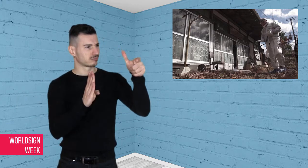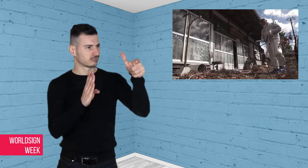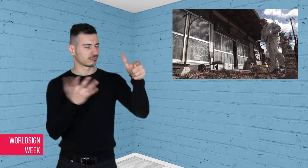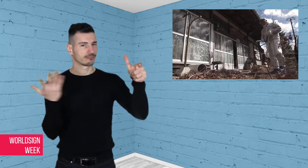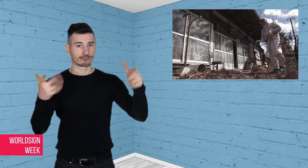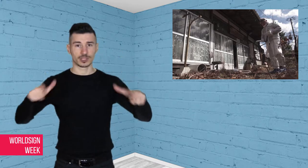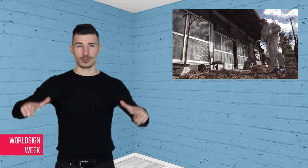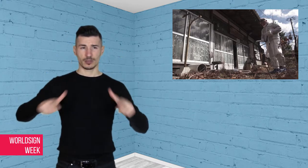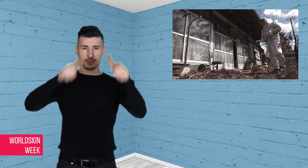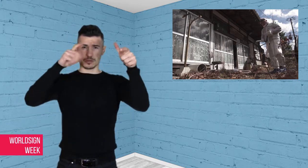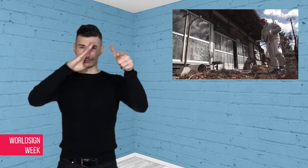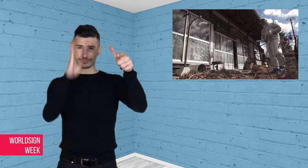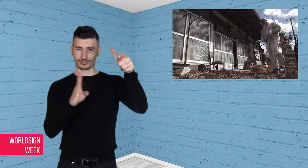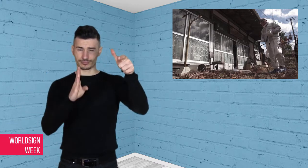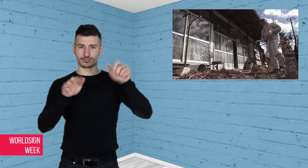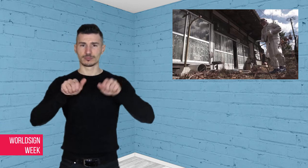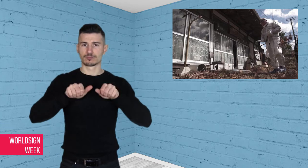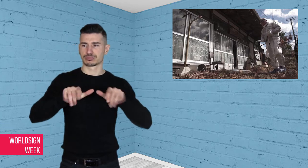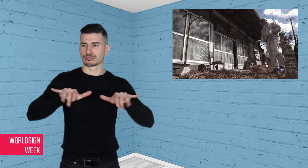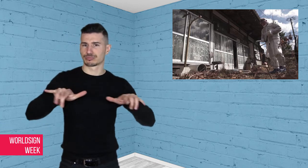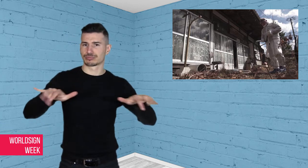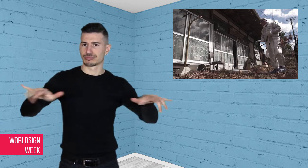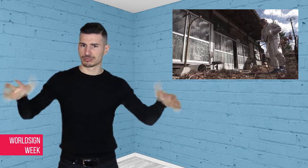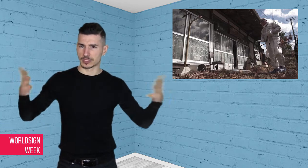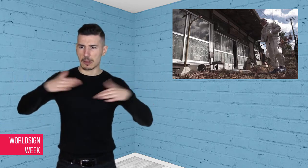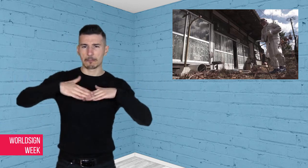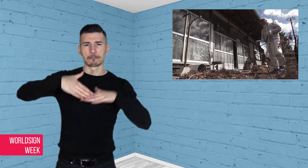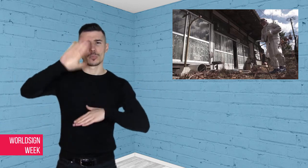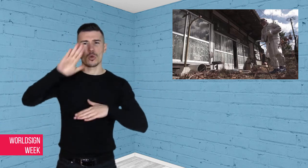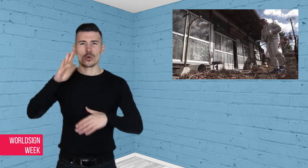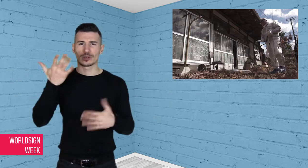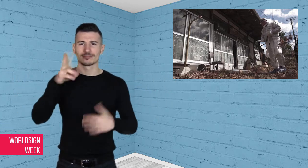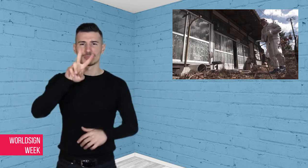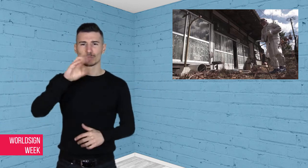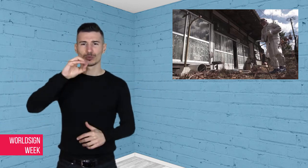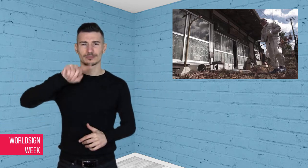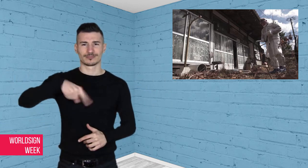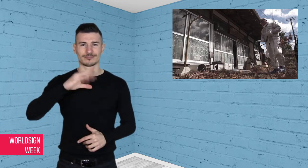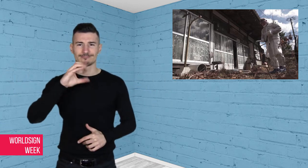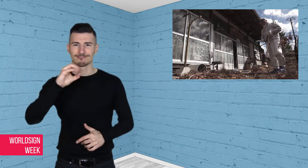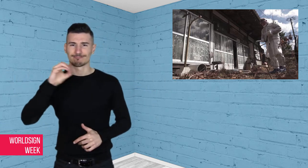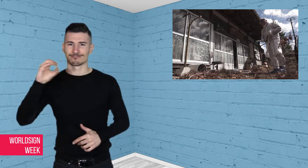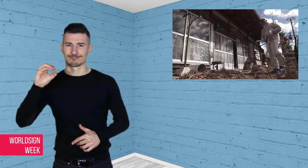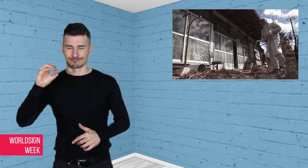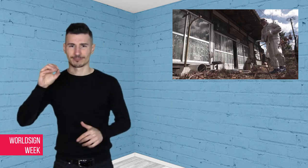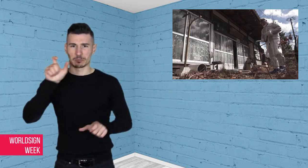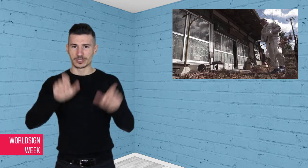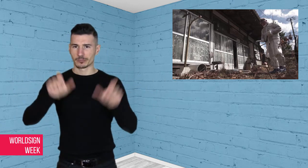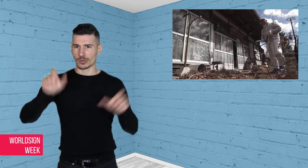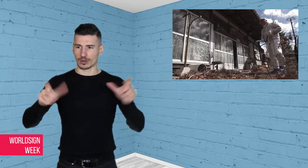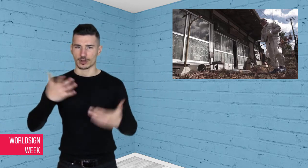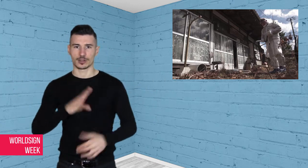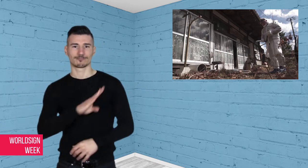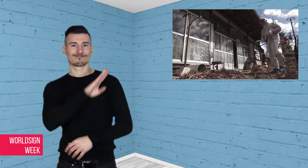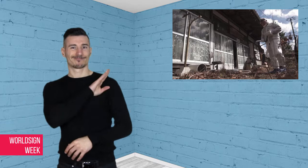plant disaster in mid-eastern Japan, which left more than 20,000 dead or